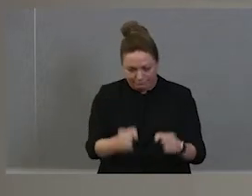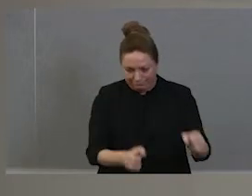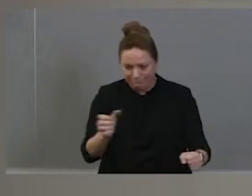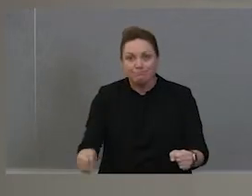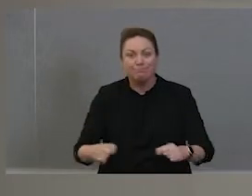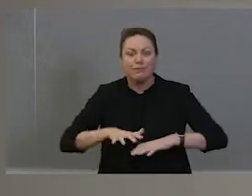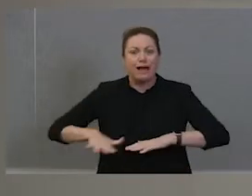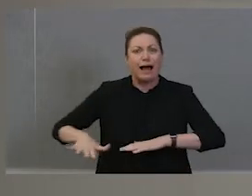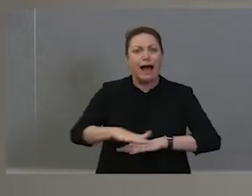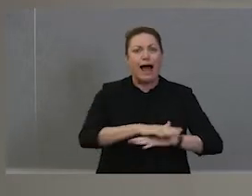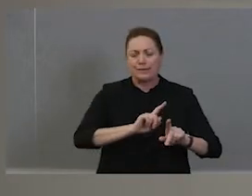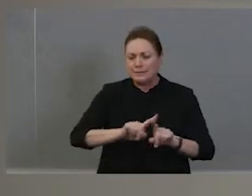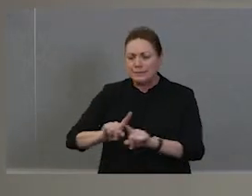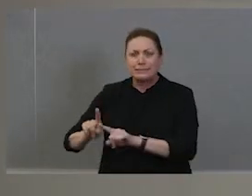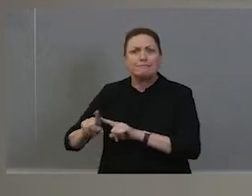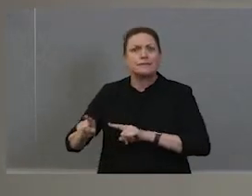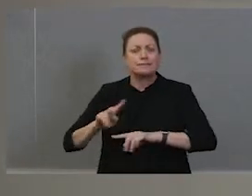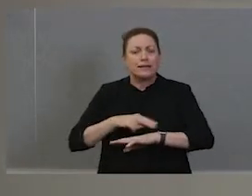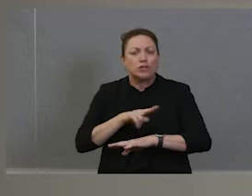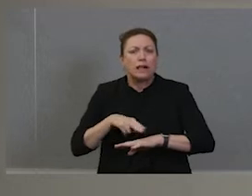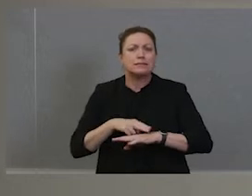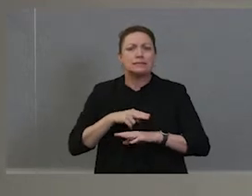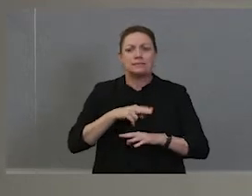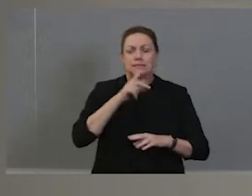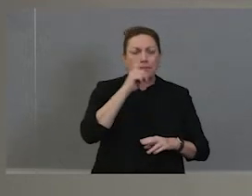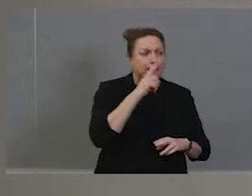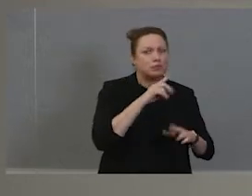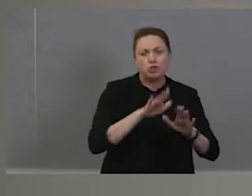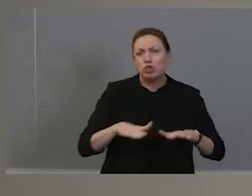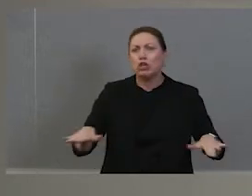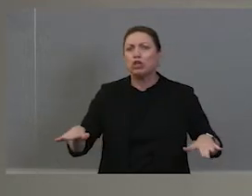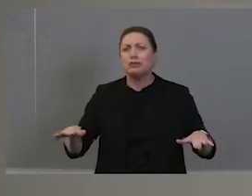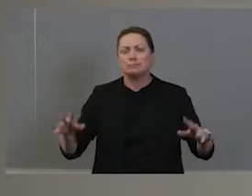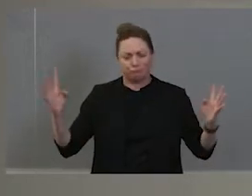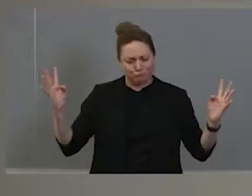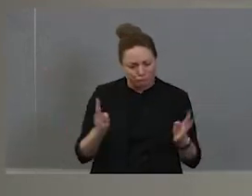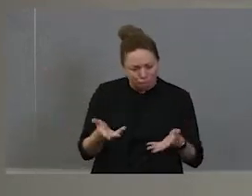of people with children all gathering together with the sea of hands,